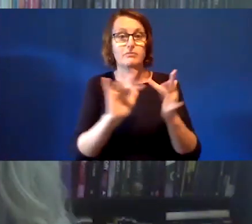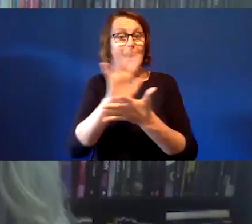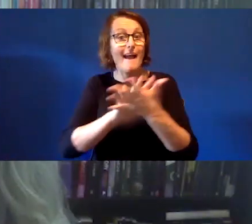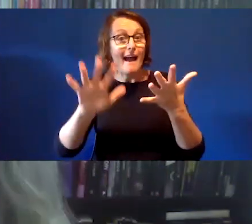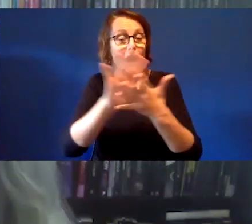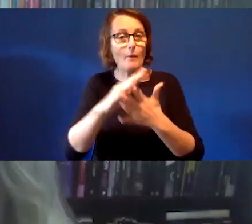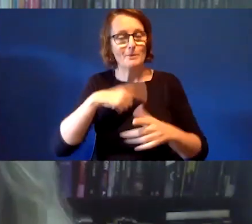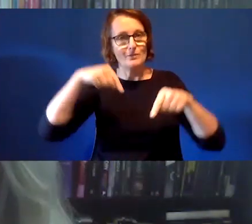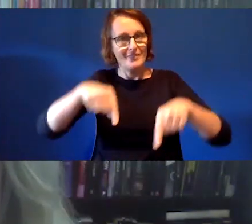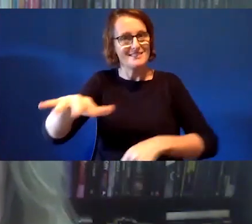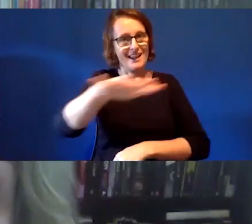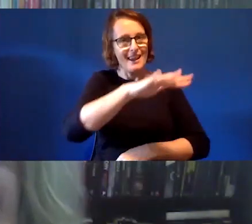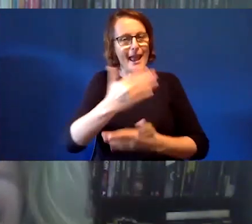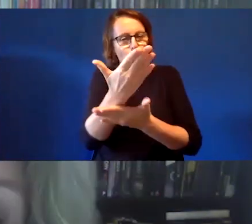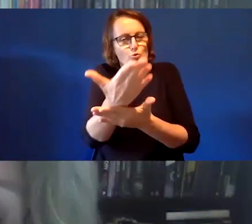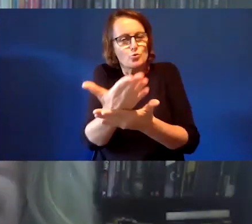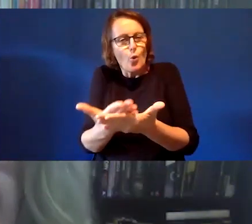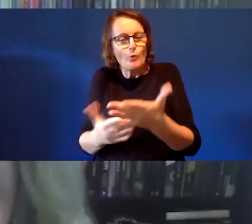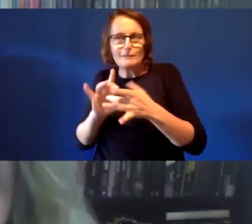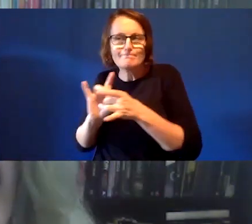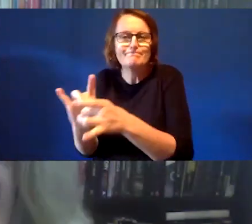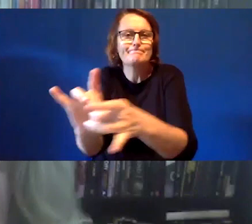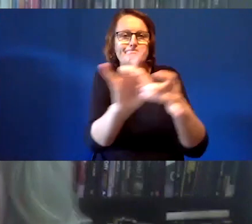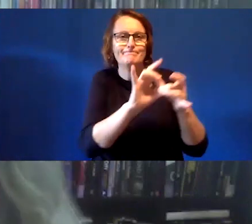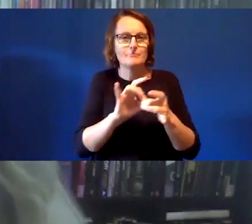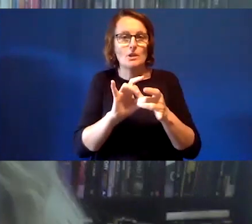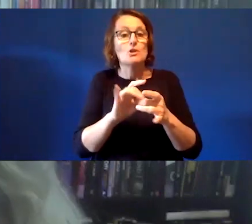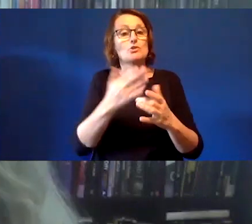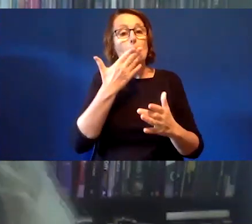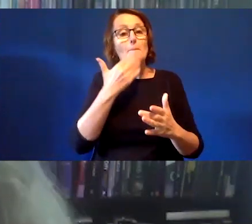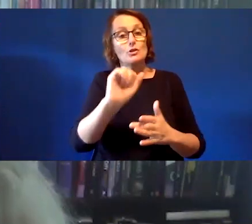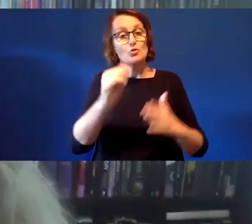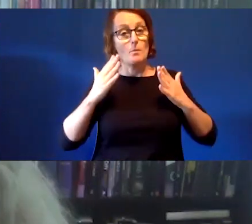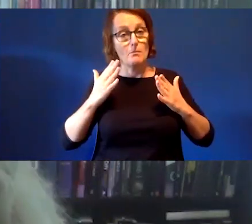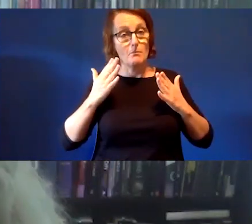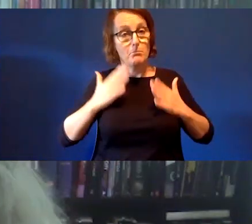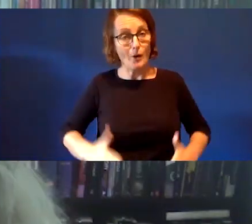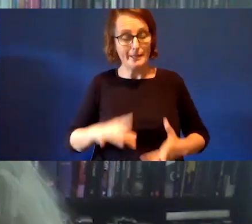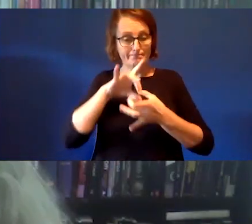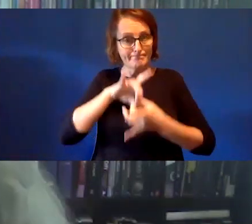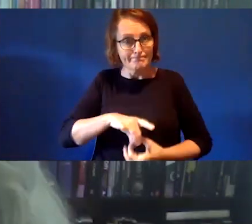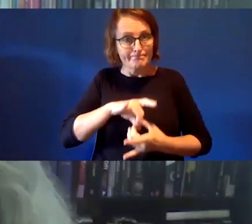So, let us all connect with our bodies and our places at this moment in time.